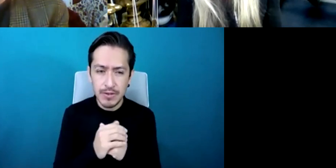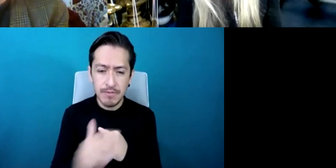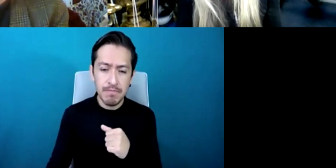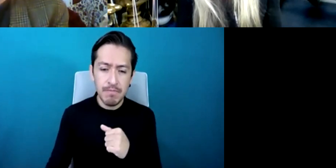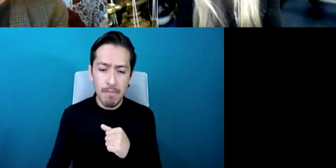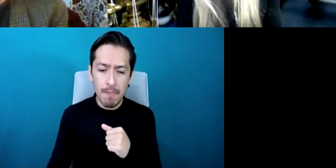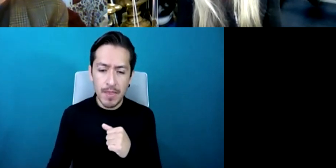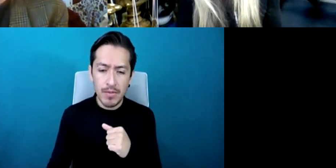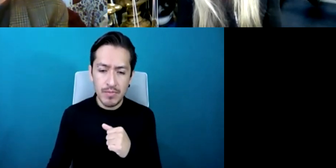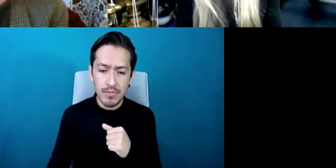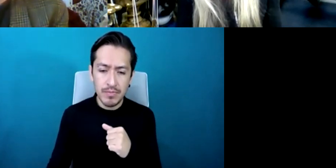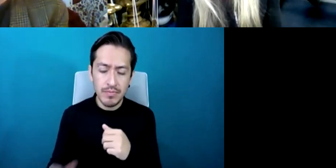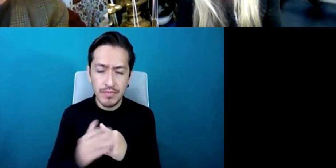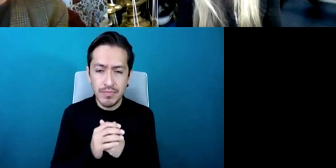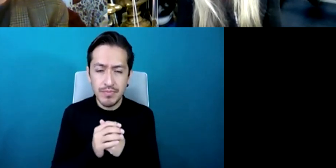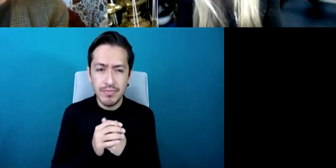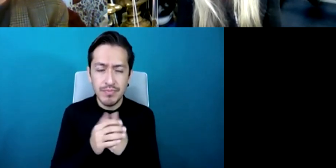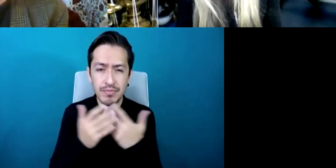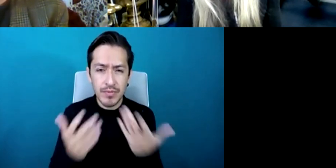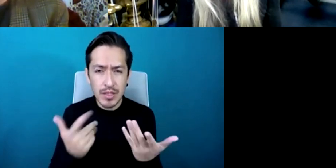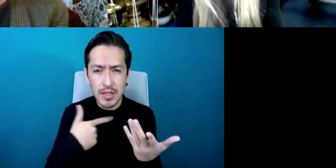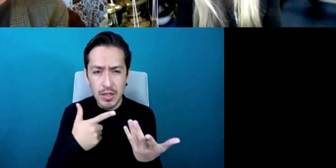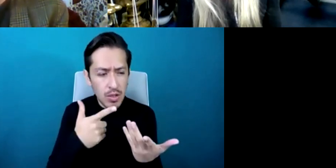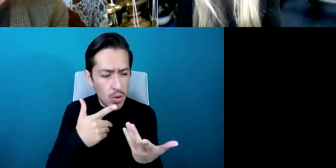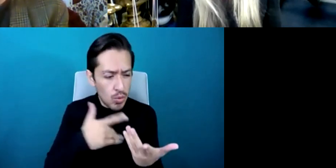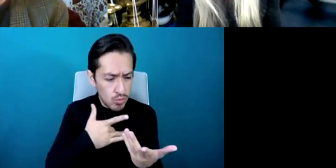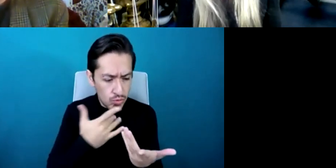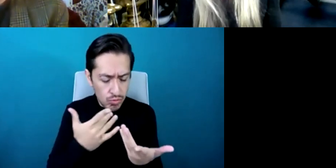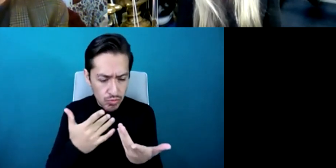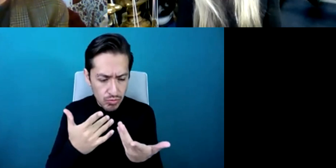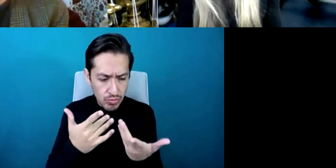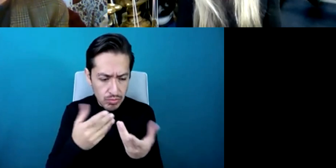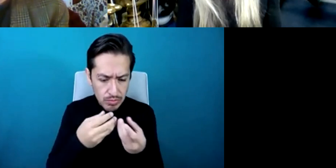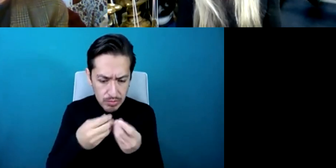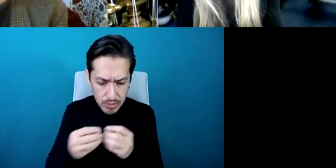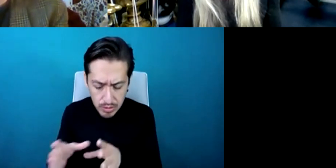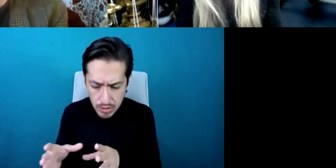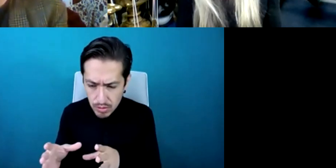to make us think about how we communicate with them, is that your general take on inclusion?